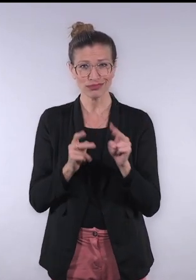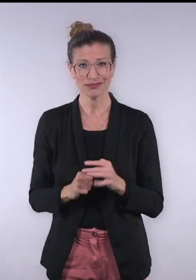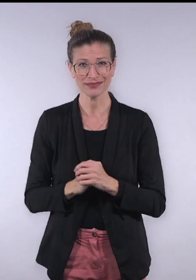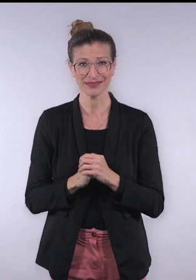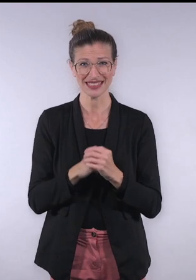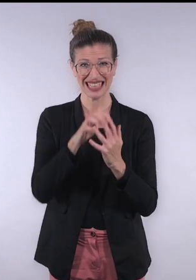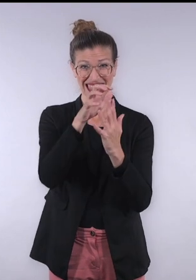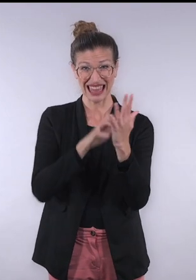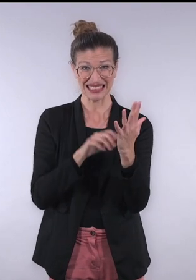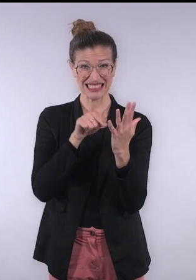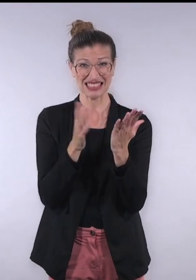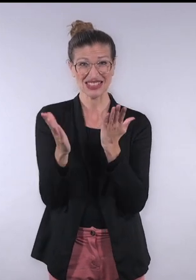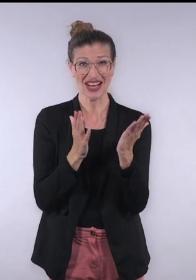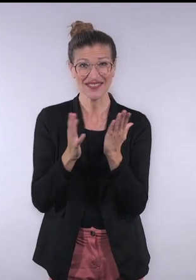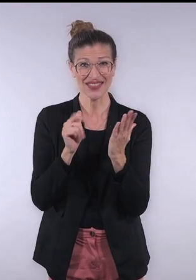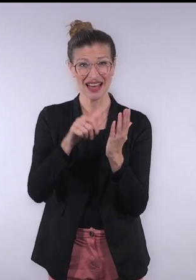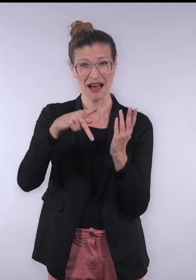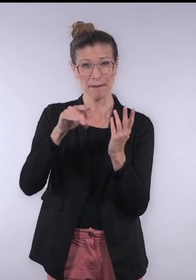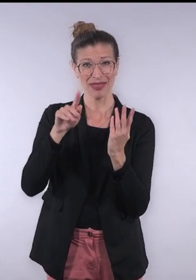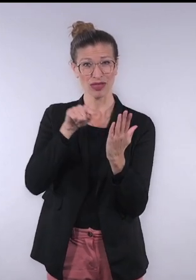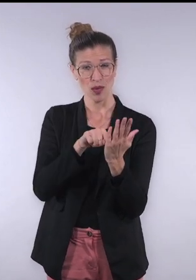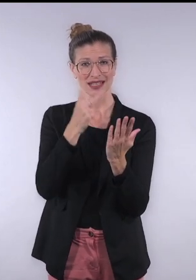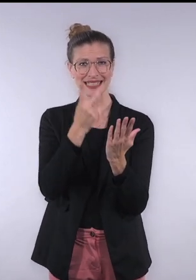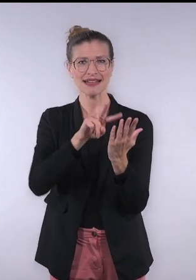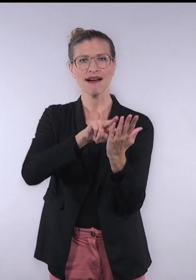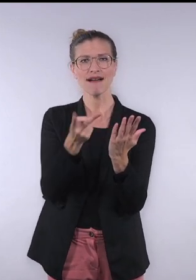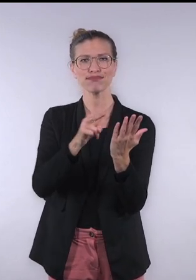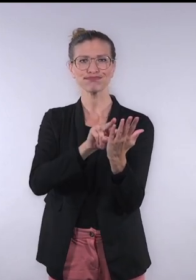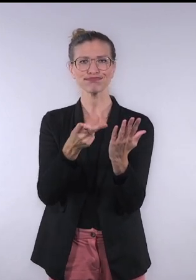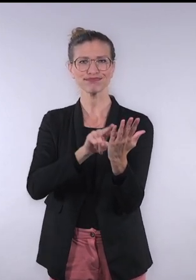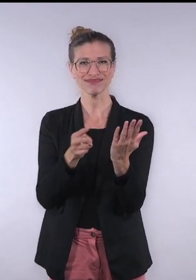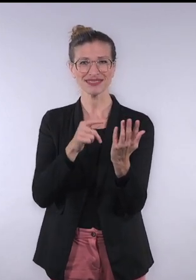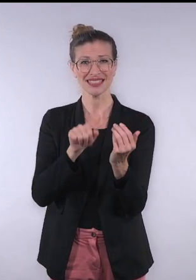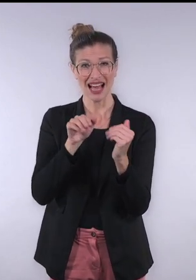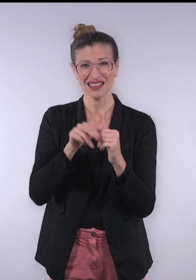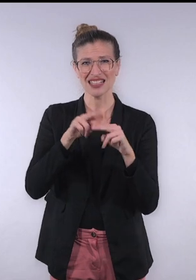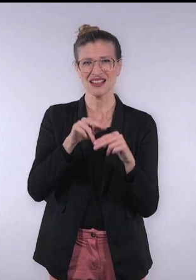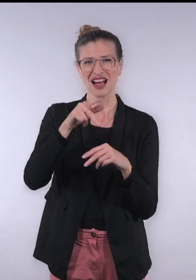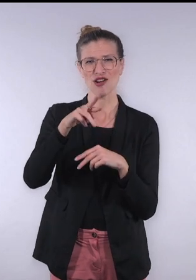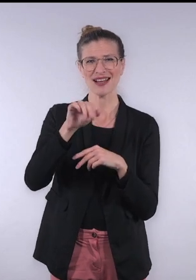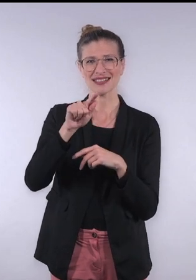Our text simplification service from capito is already available. You can use it by an REST API